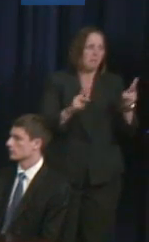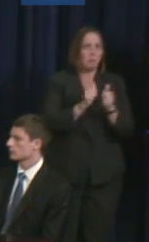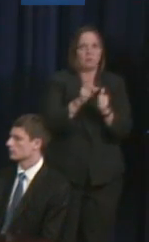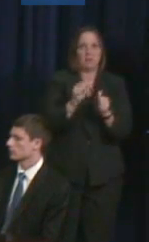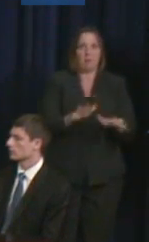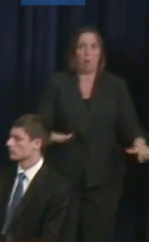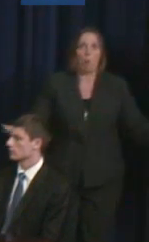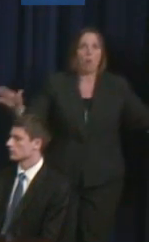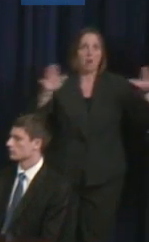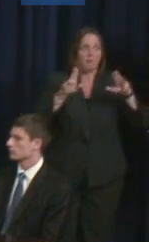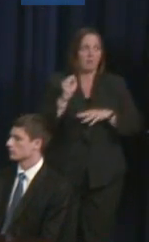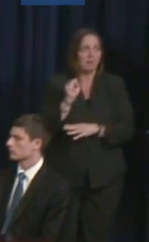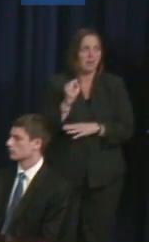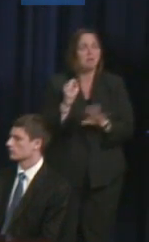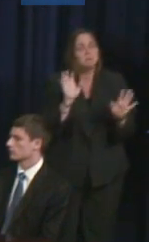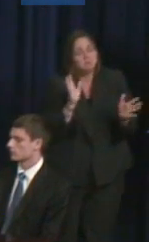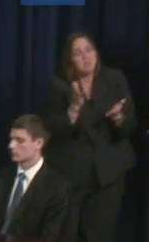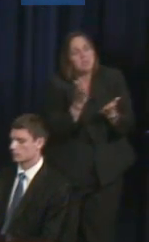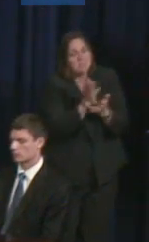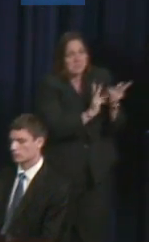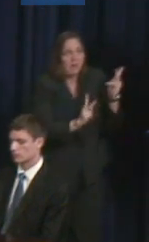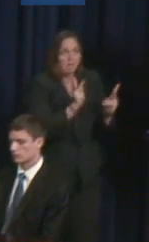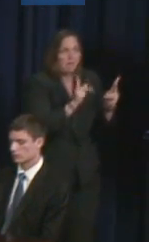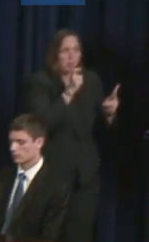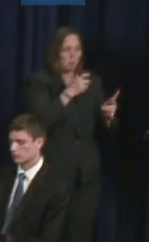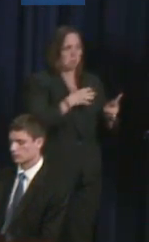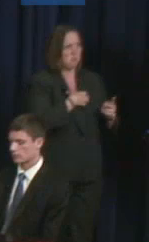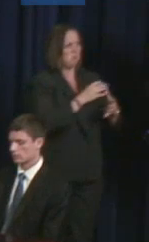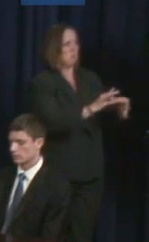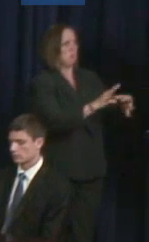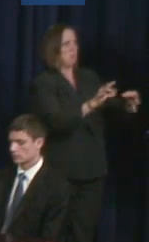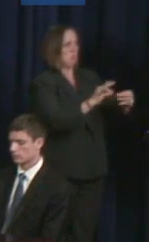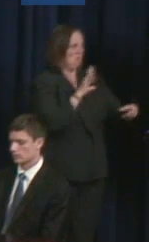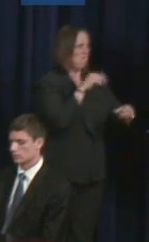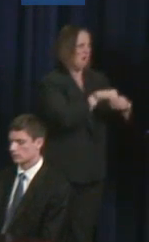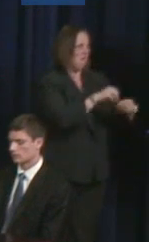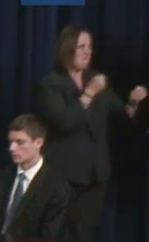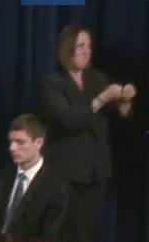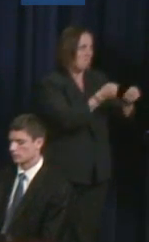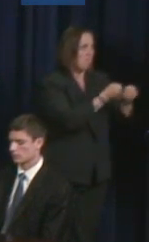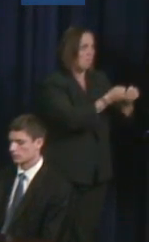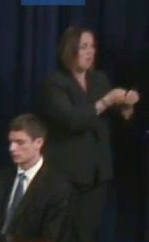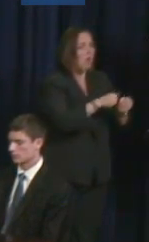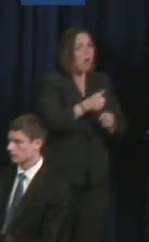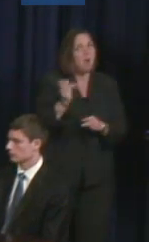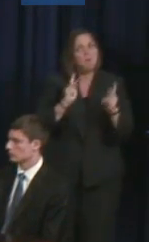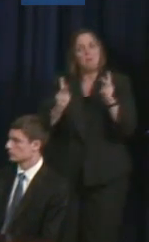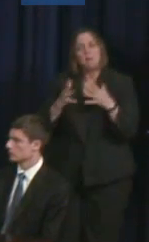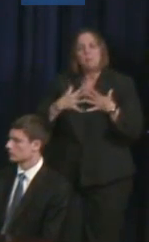some who voiced their concerns, who are active in the community, others who are not actively yet